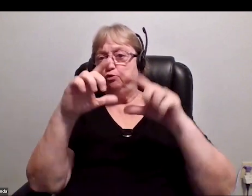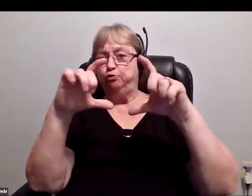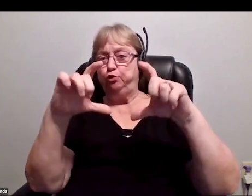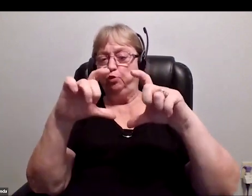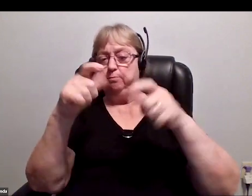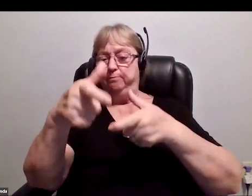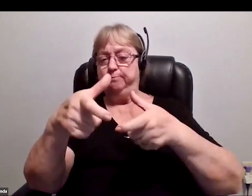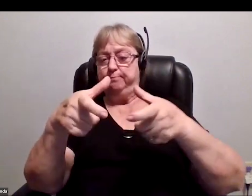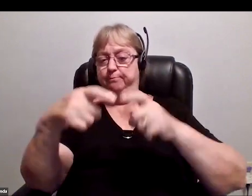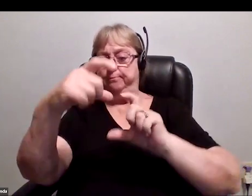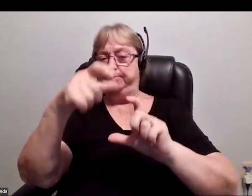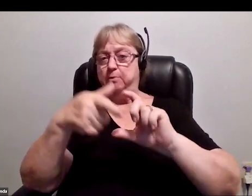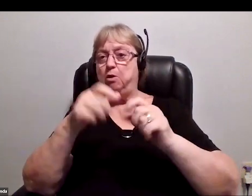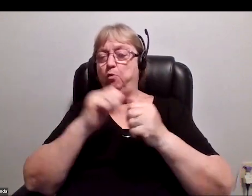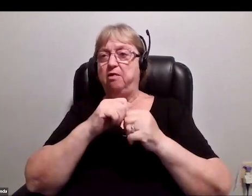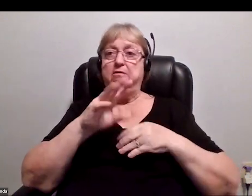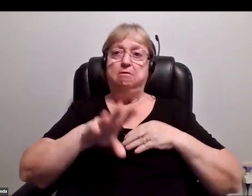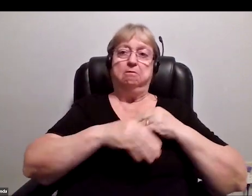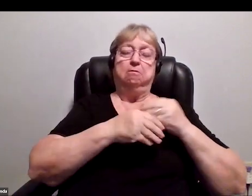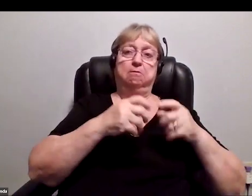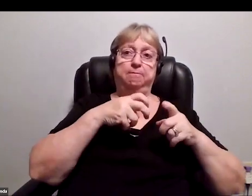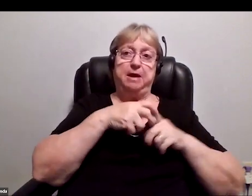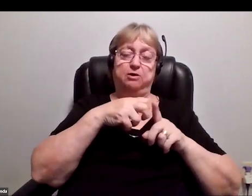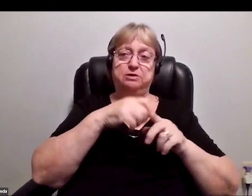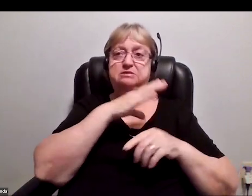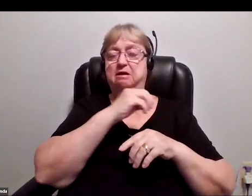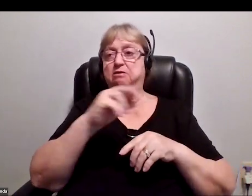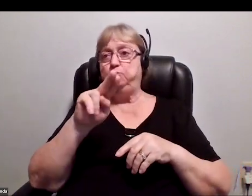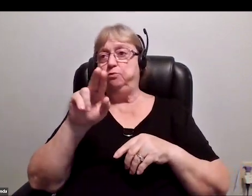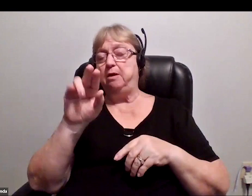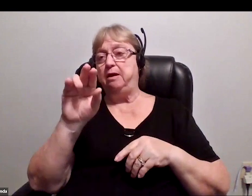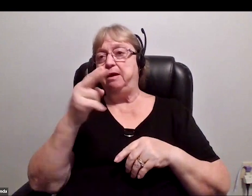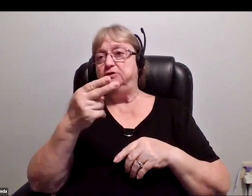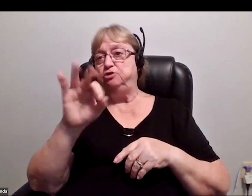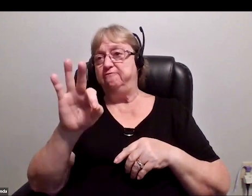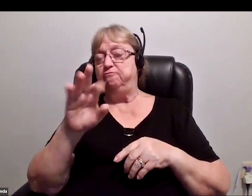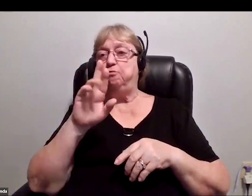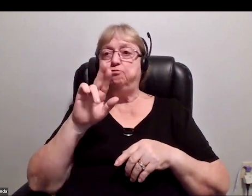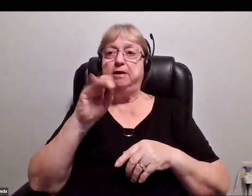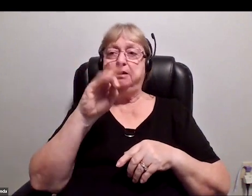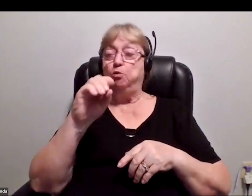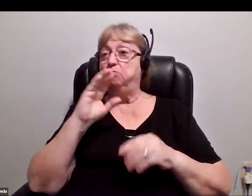and an extra UHF radio plugged into the USB port. Unfortunately, there's no cell signal in space,